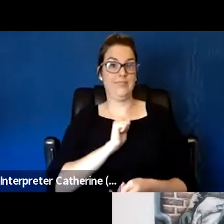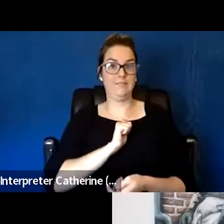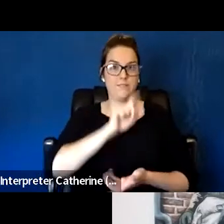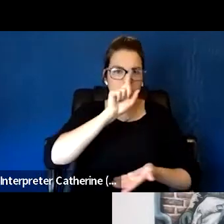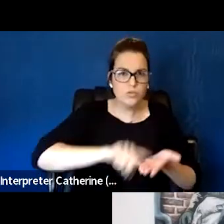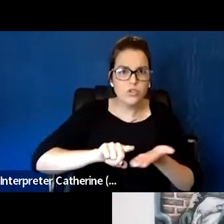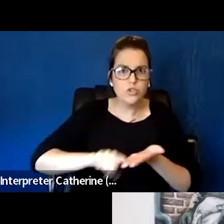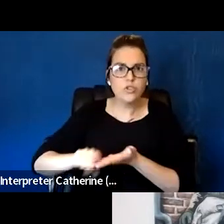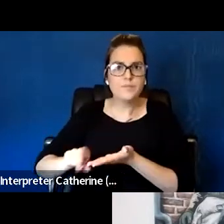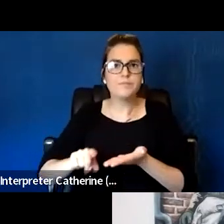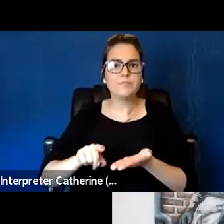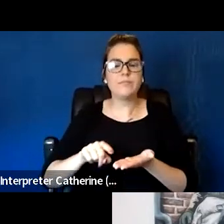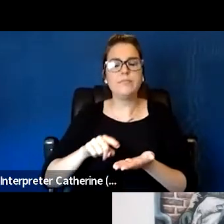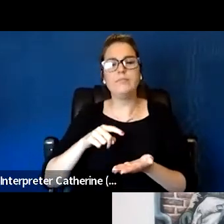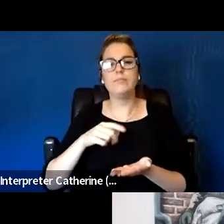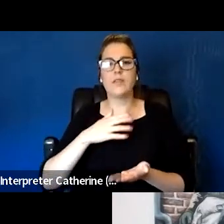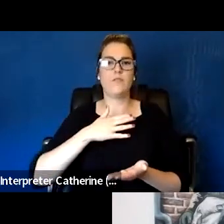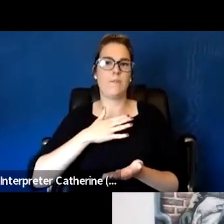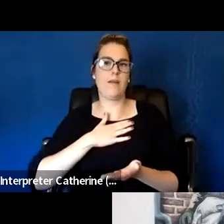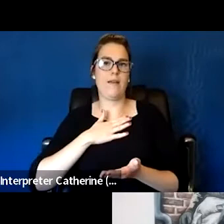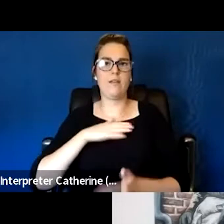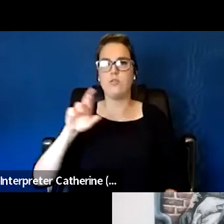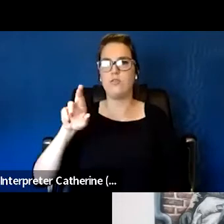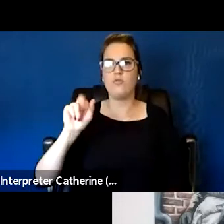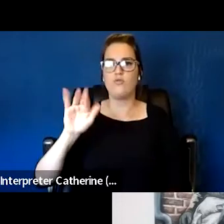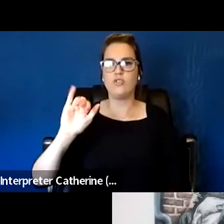wearing my other hat, the racial equity work is that